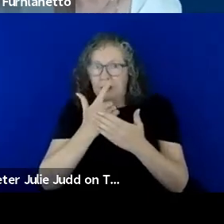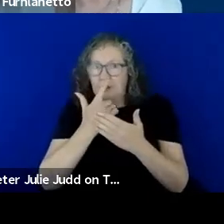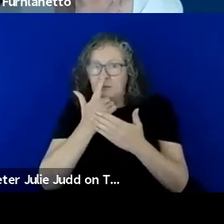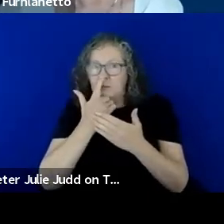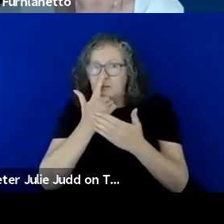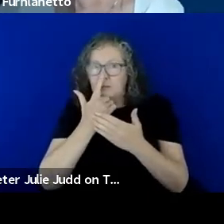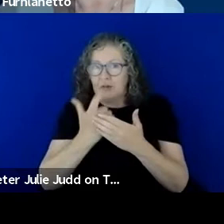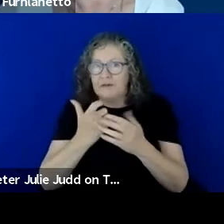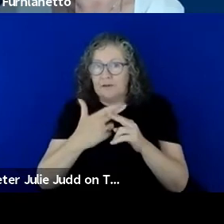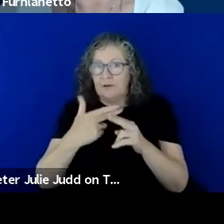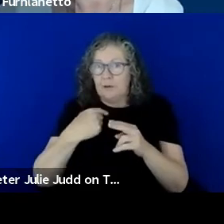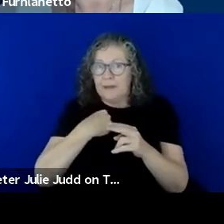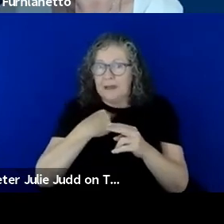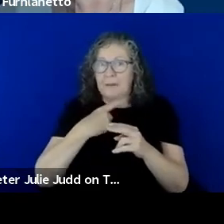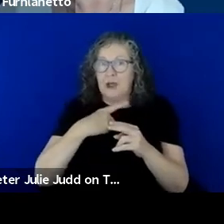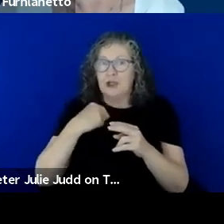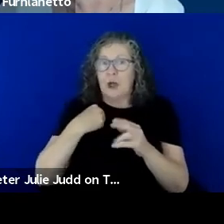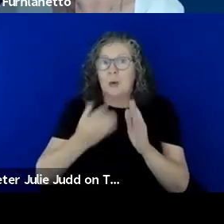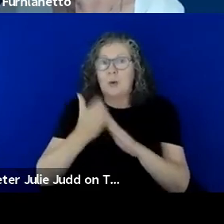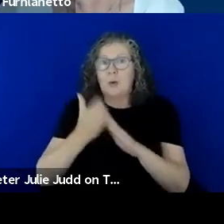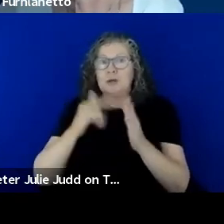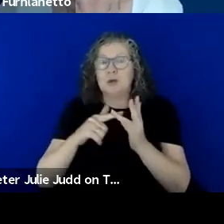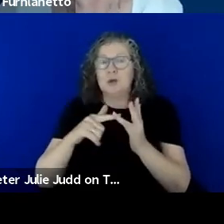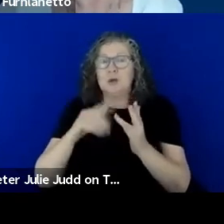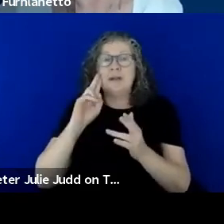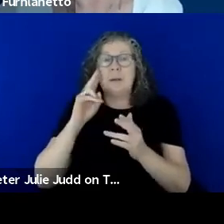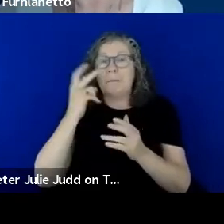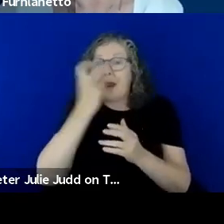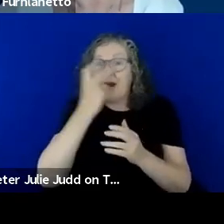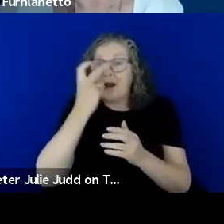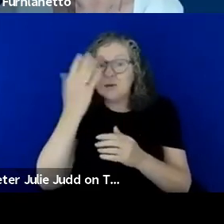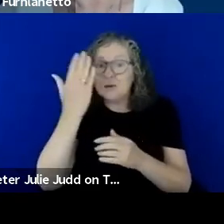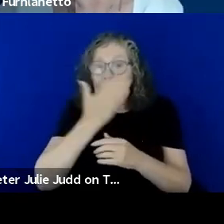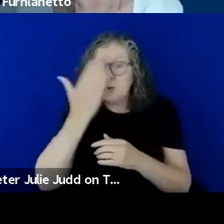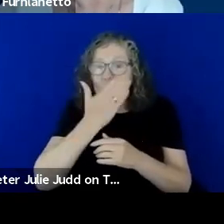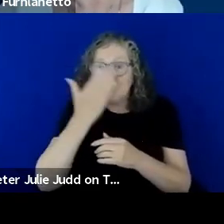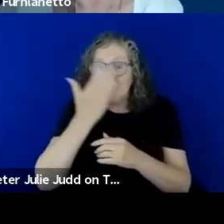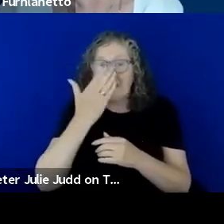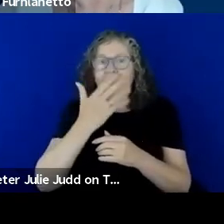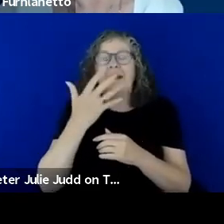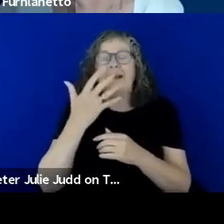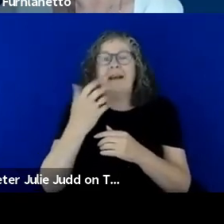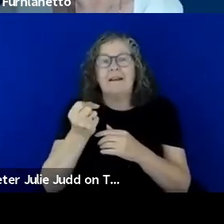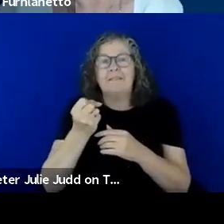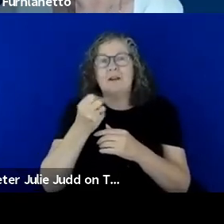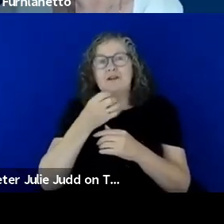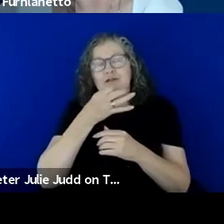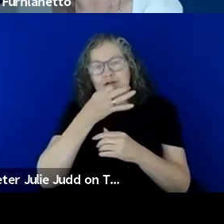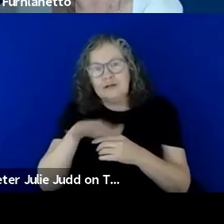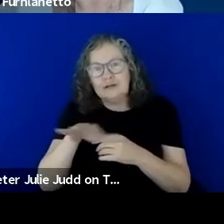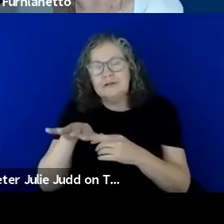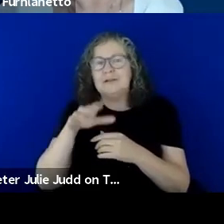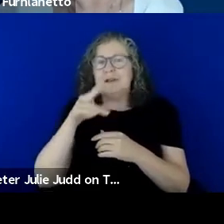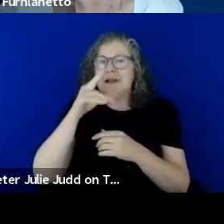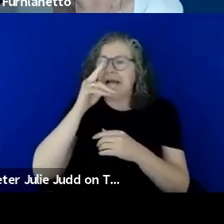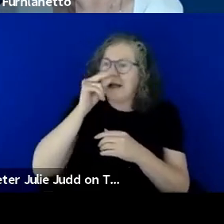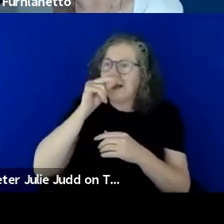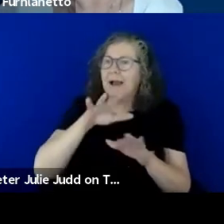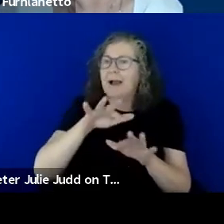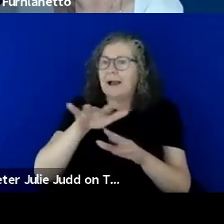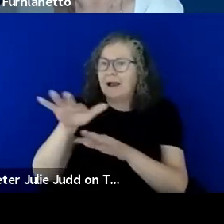school for the blind and then I had a whole range of children, young students, you know, with a diverse range